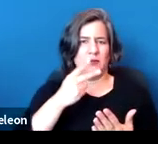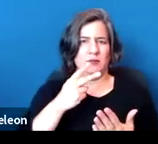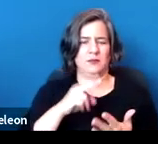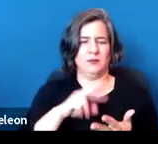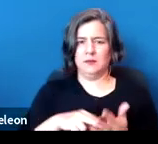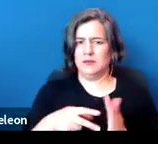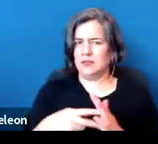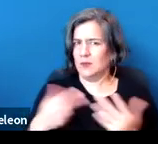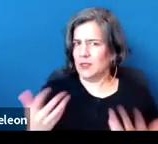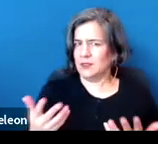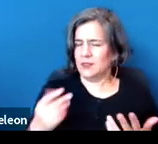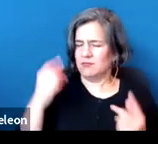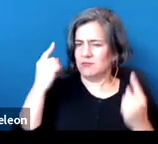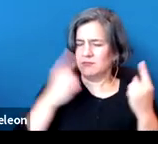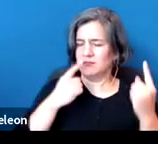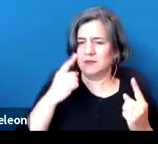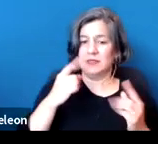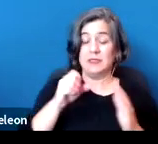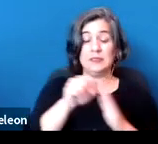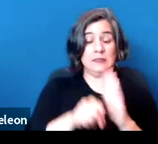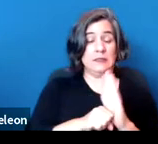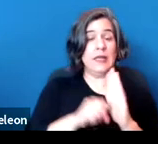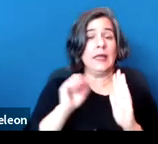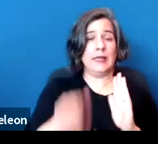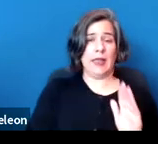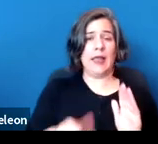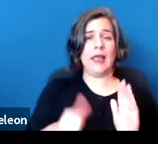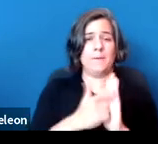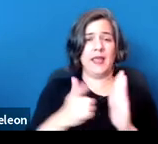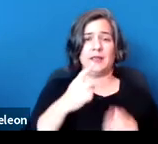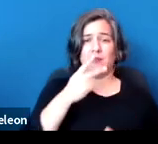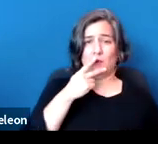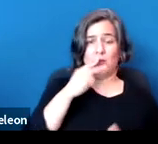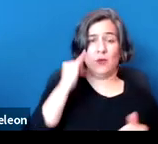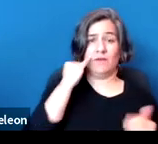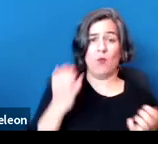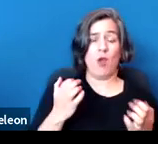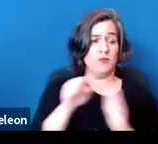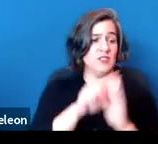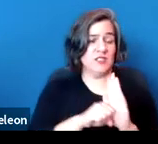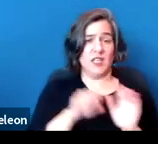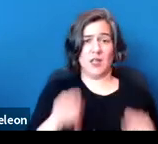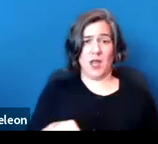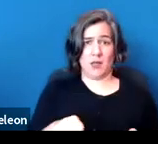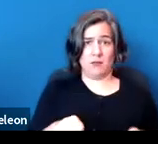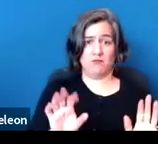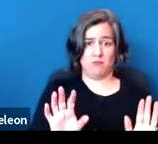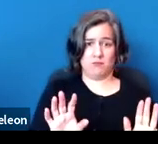that seemingly don't belong together, and this is what I call the smoking double negative